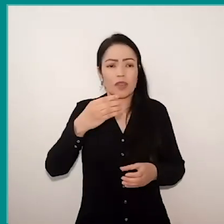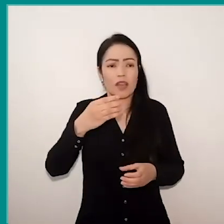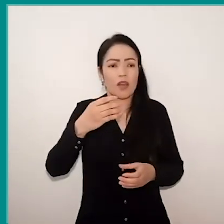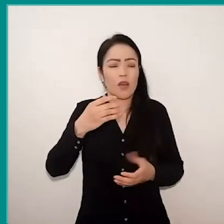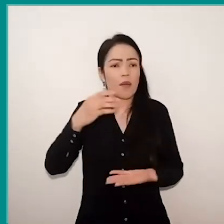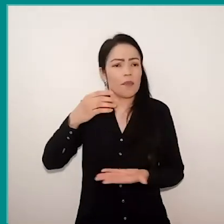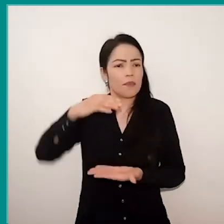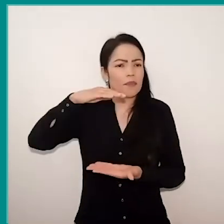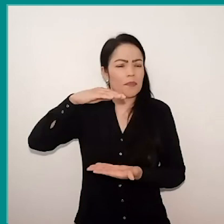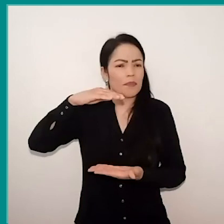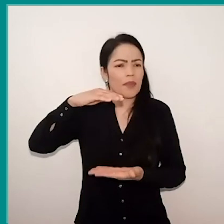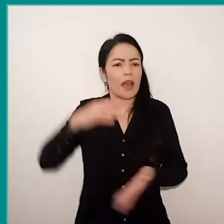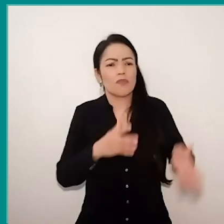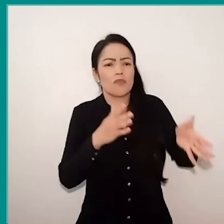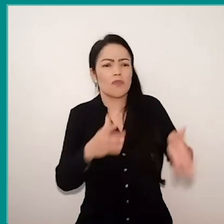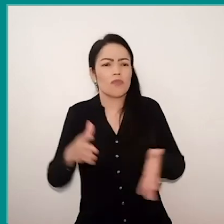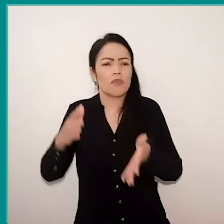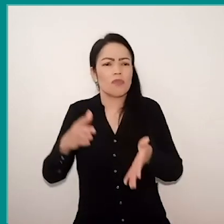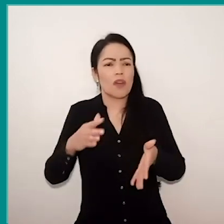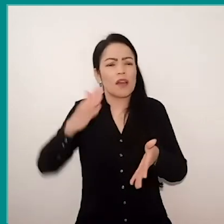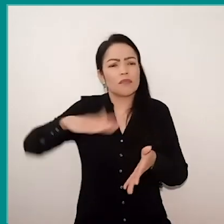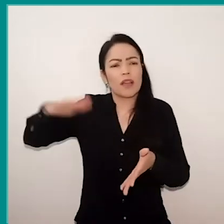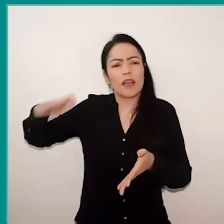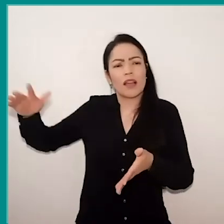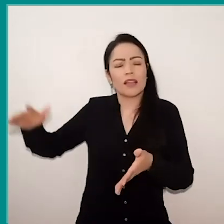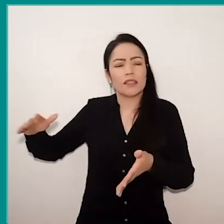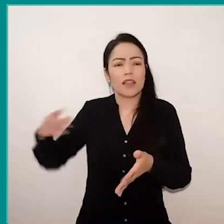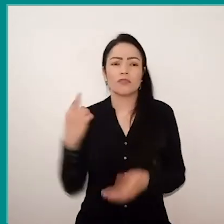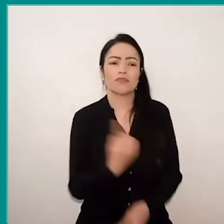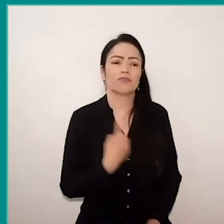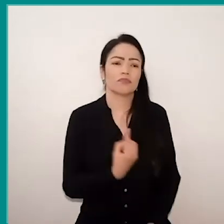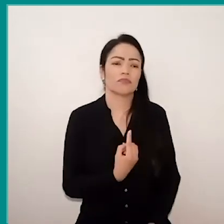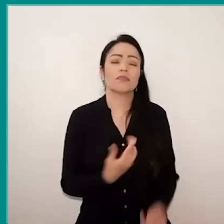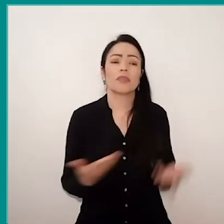thinking about this loneliness of young people in this pandemic moment